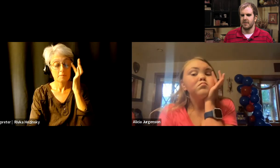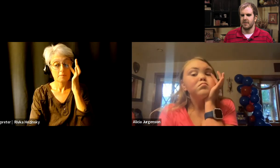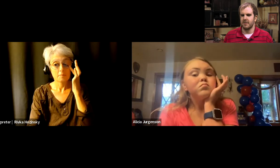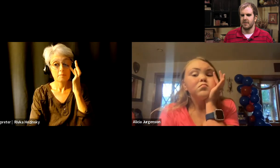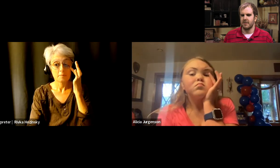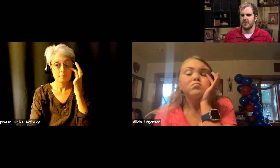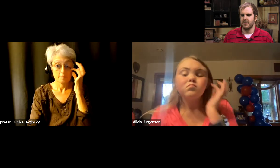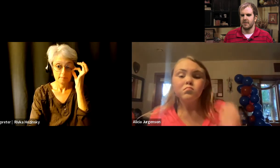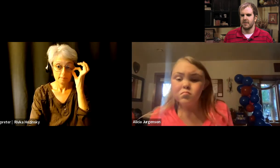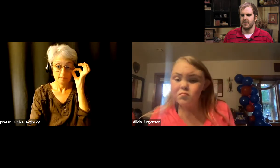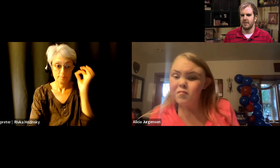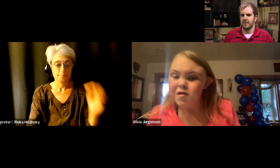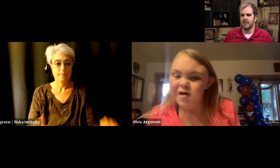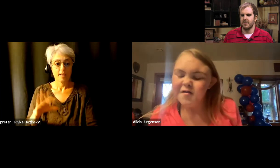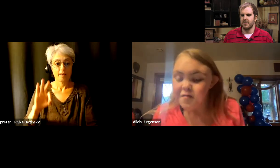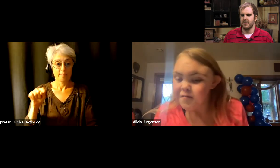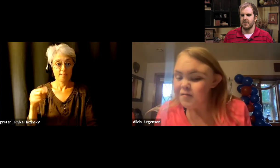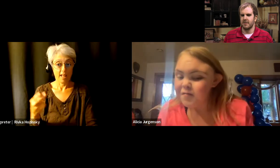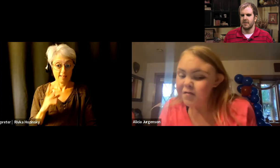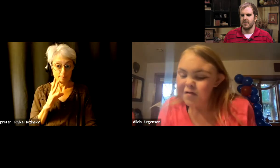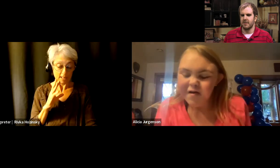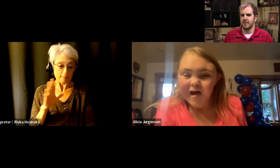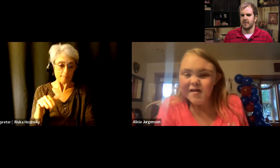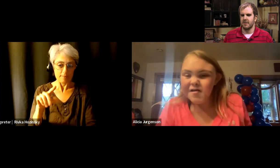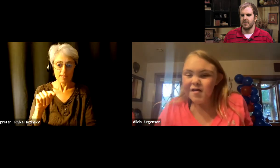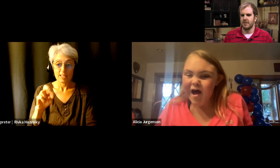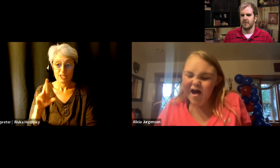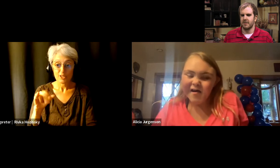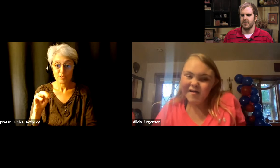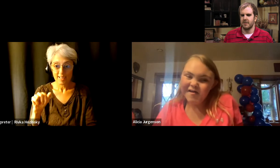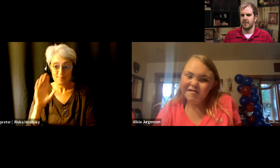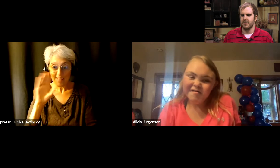Faith: This is Faith. Te Rina, hi. Te Rina: Hi.